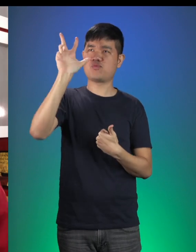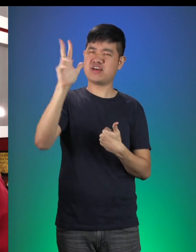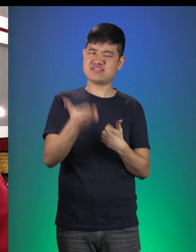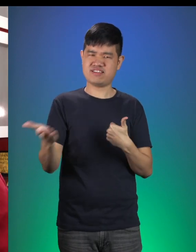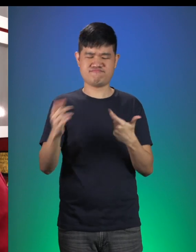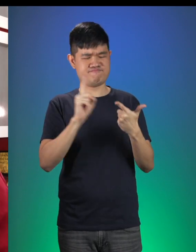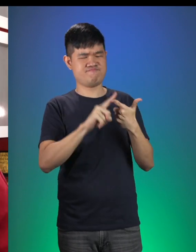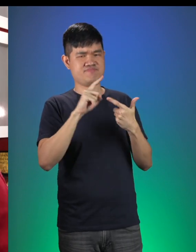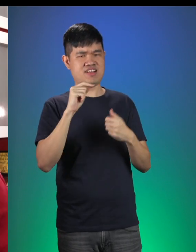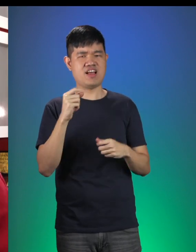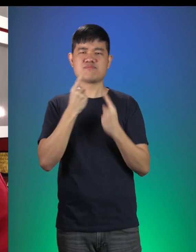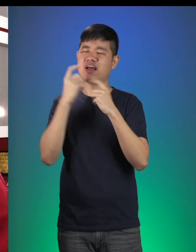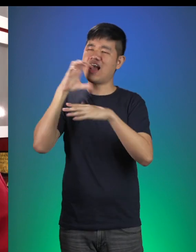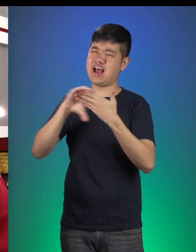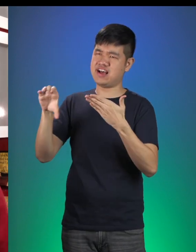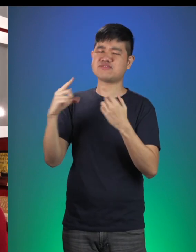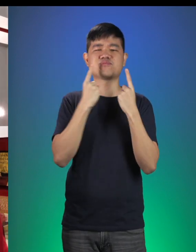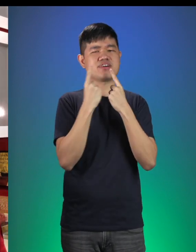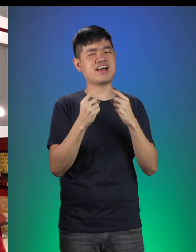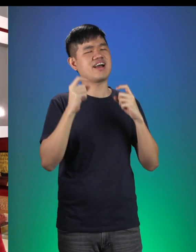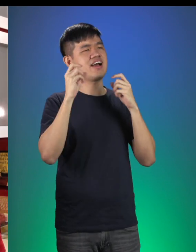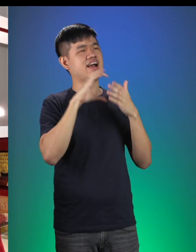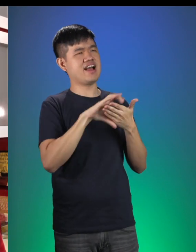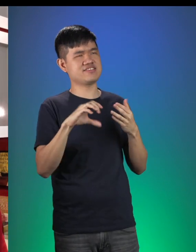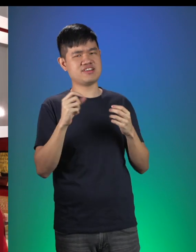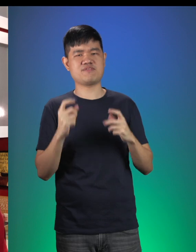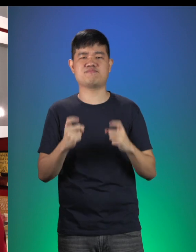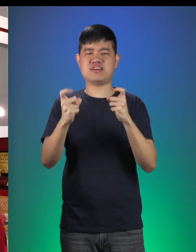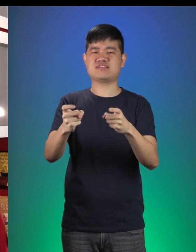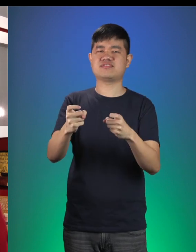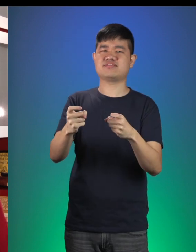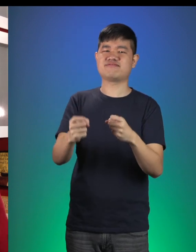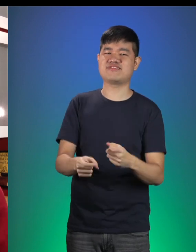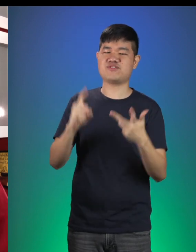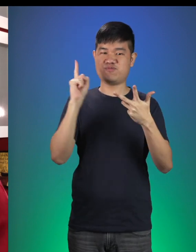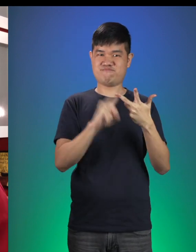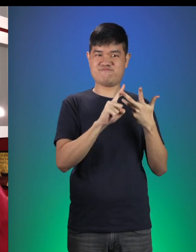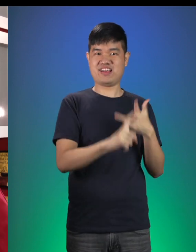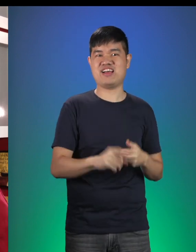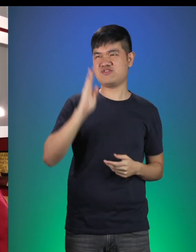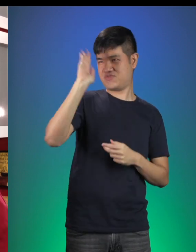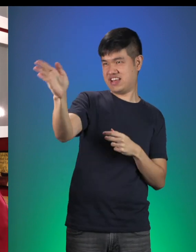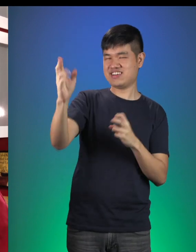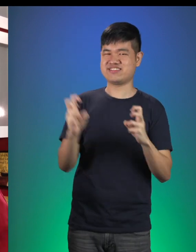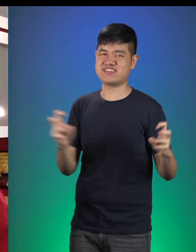A Birthday Card, a Birthday Cake. and a Birthday Present! Number two, go straight to the Castle.